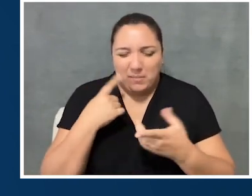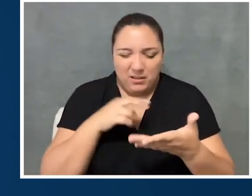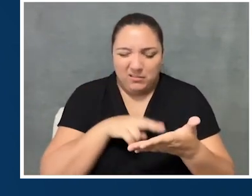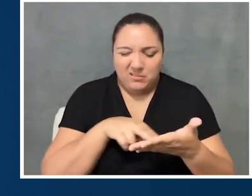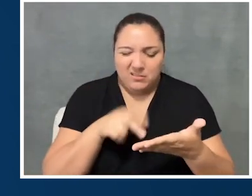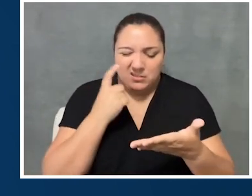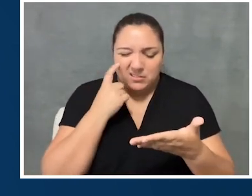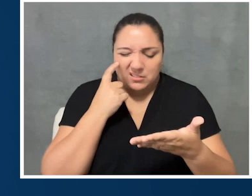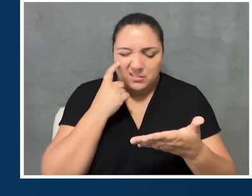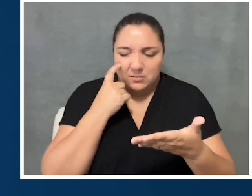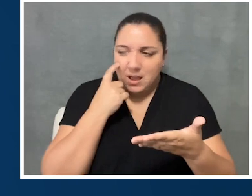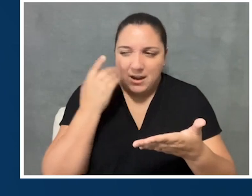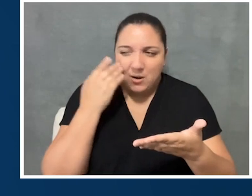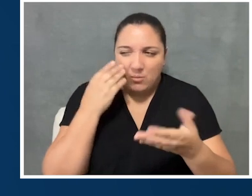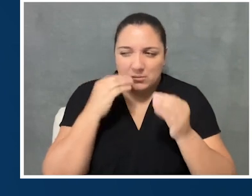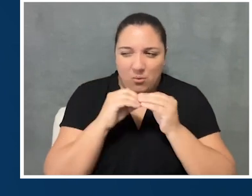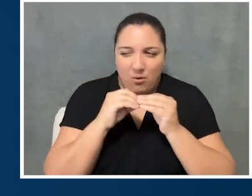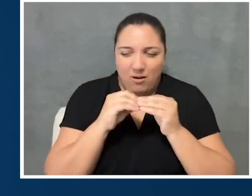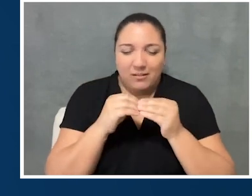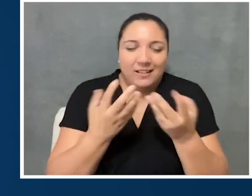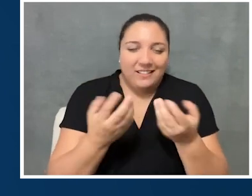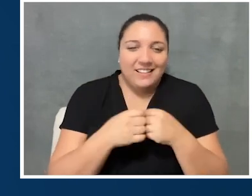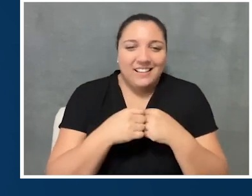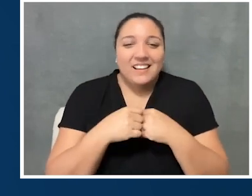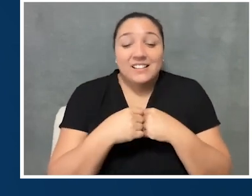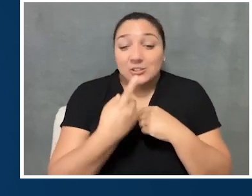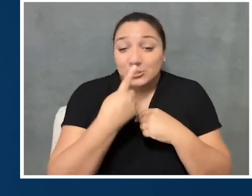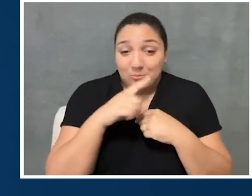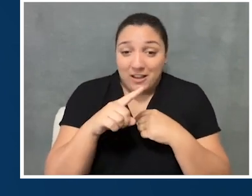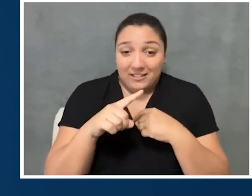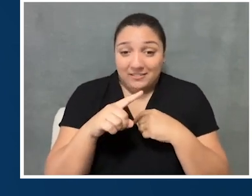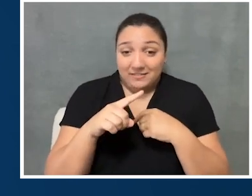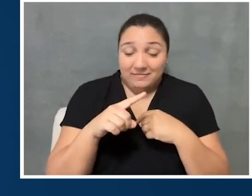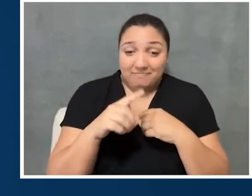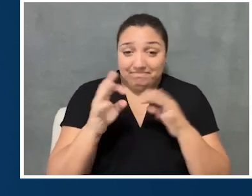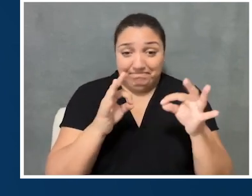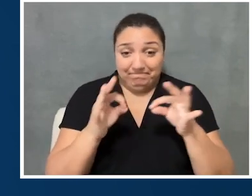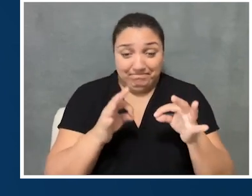I know that's not everything that she said it was." So- - All good. And so if you could, please,